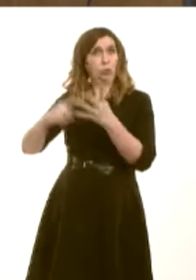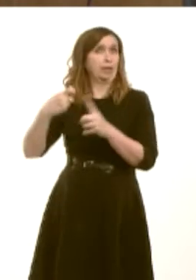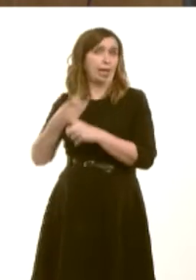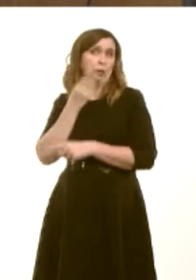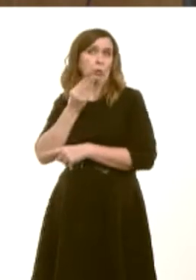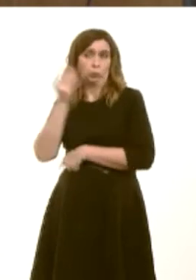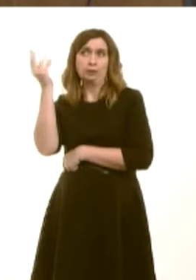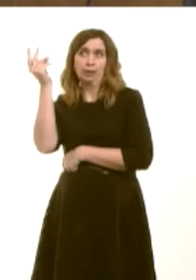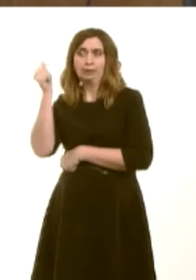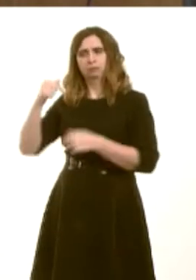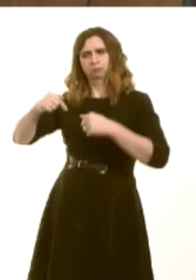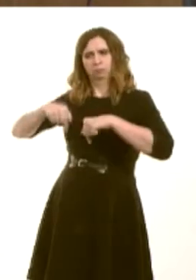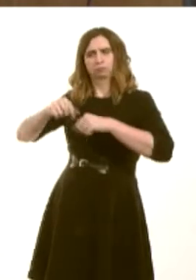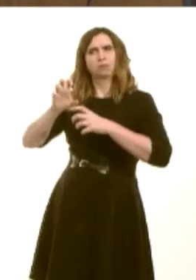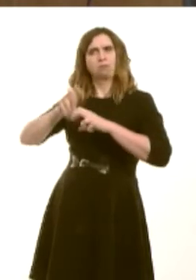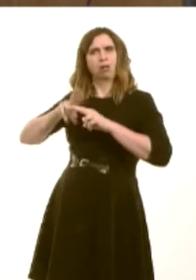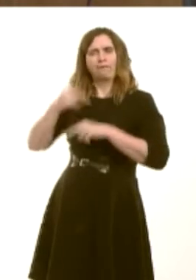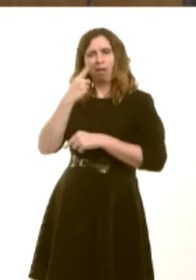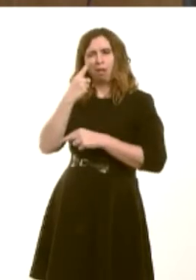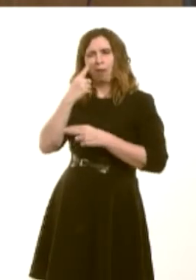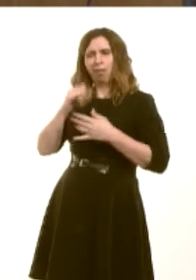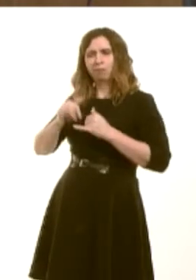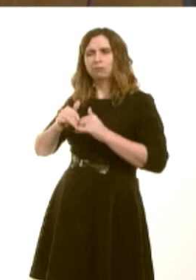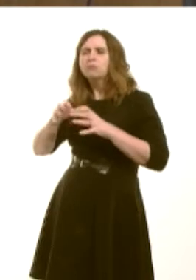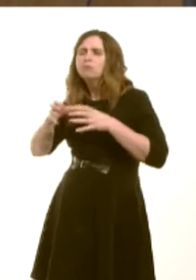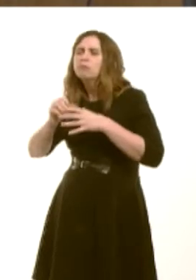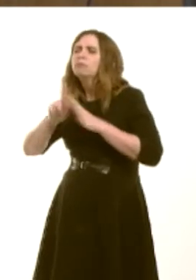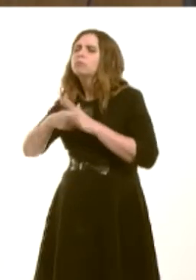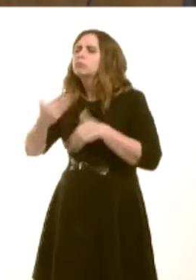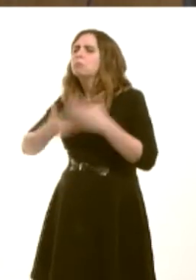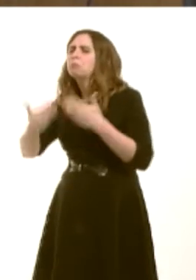And, of course, the pilot scheme will be there in order to assist evaluation of how to improve